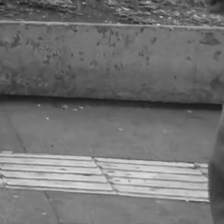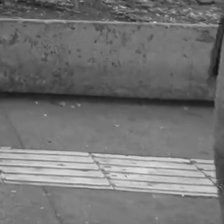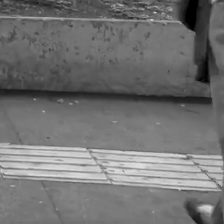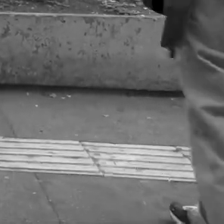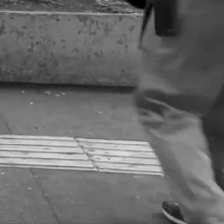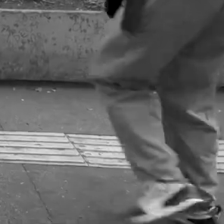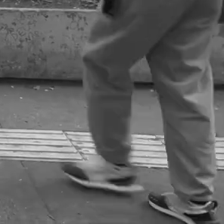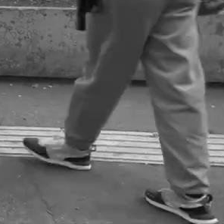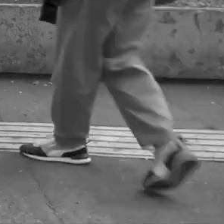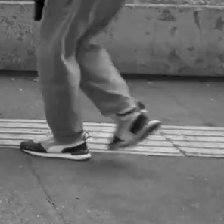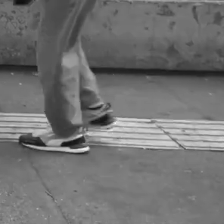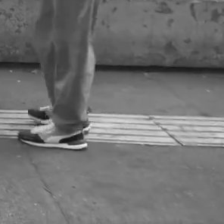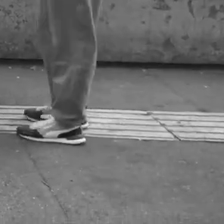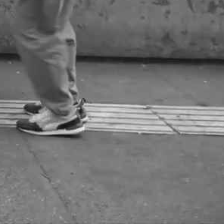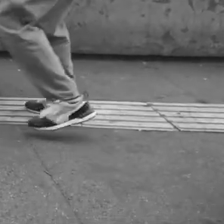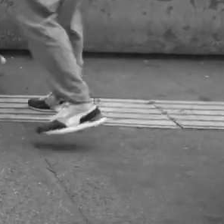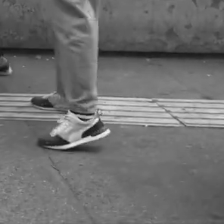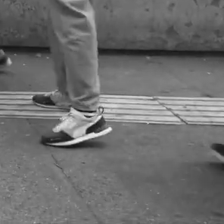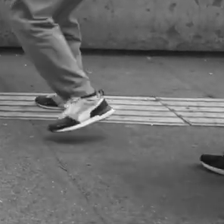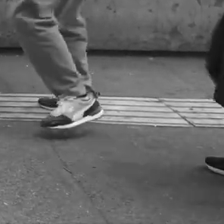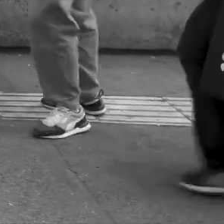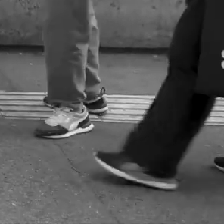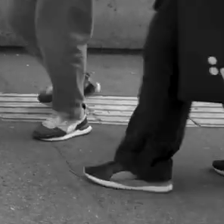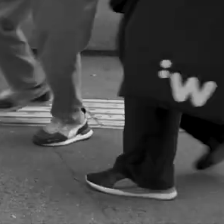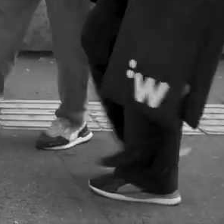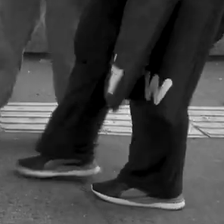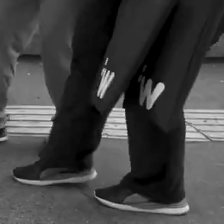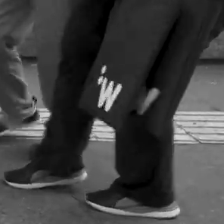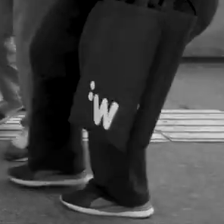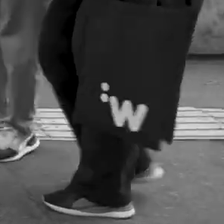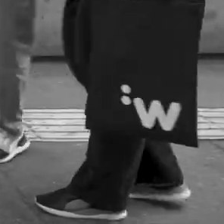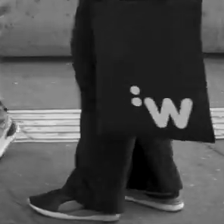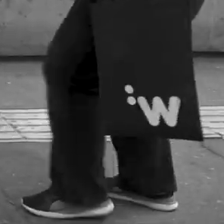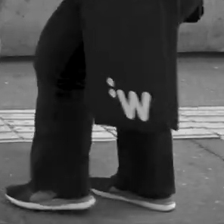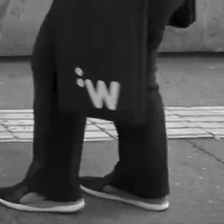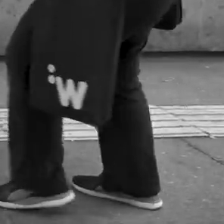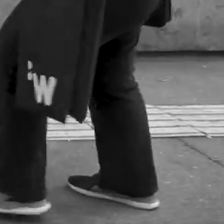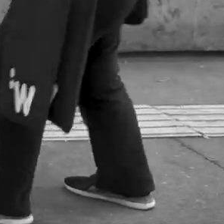[Participants dance on the sidewalk]